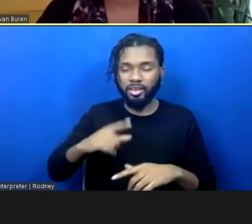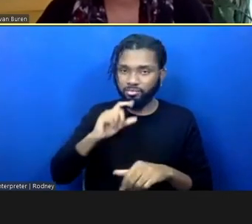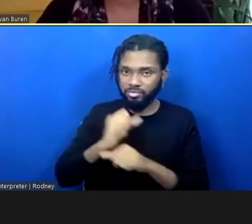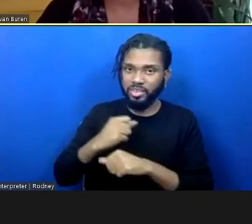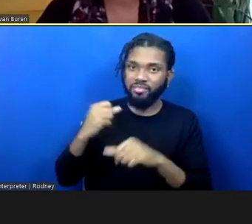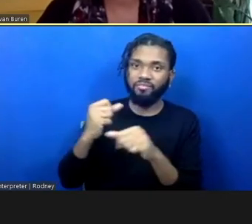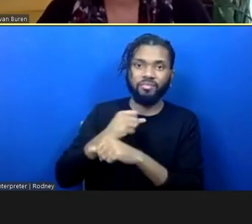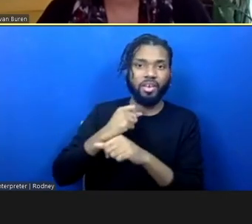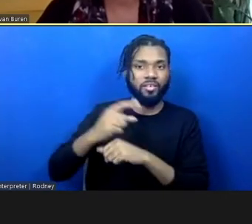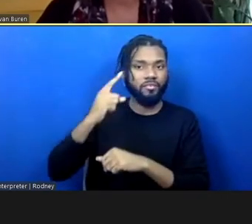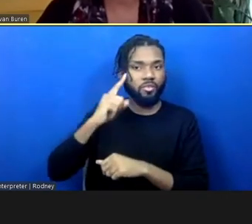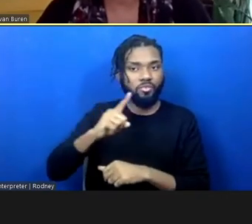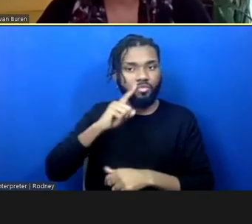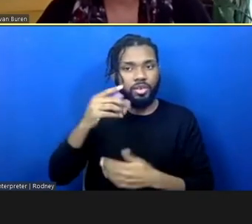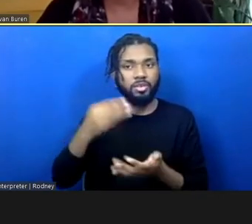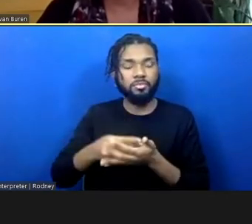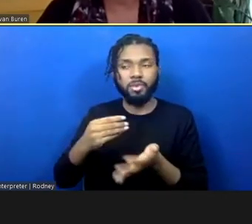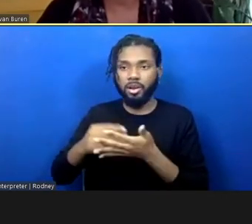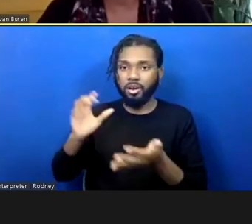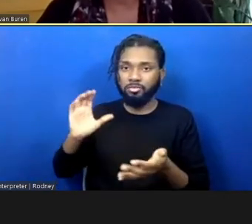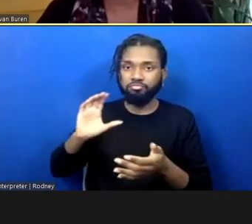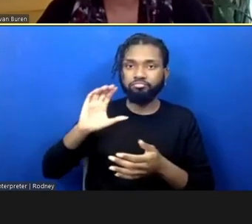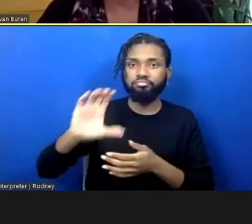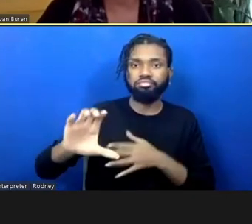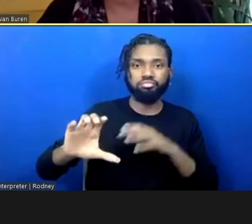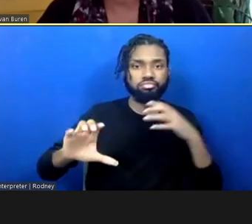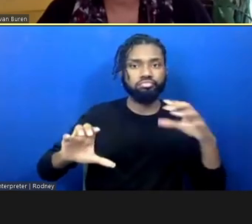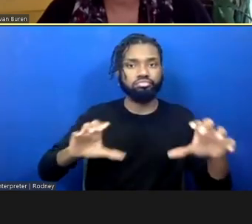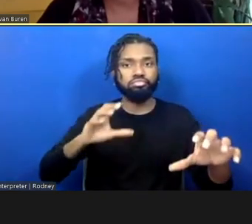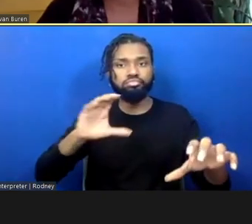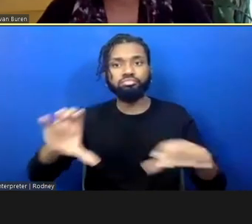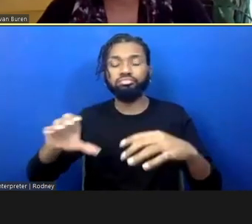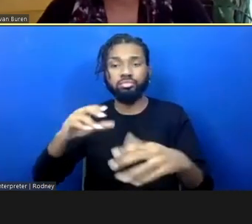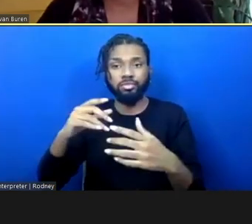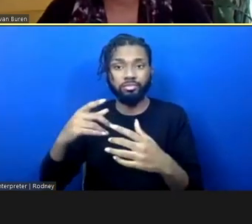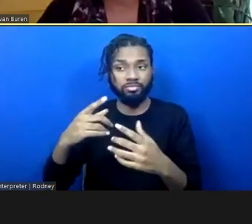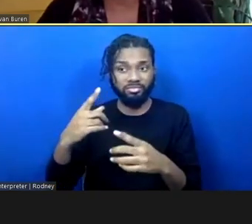come into communities after centuries of disinvestment, literally centuries of disinvestment.